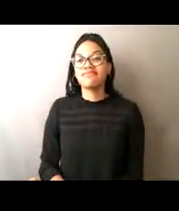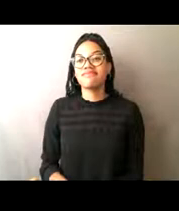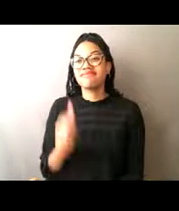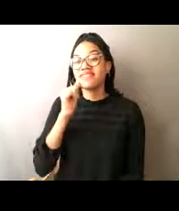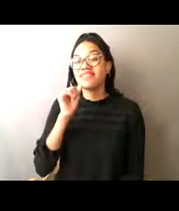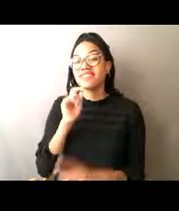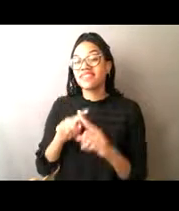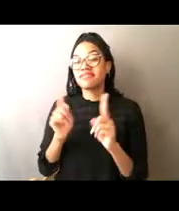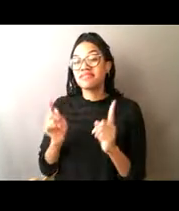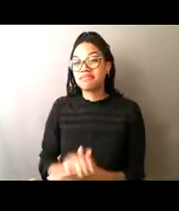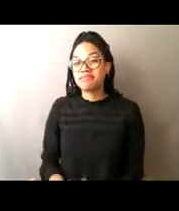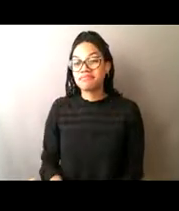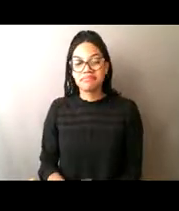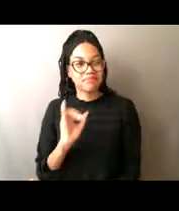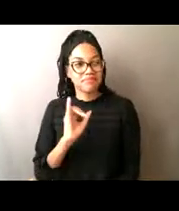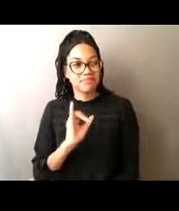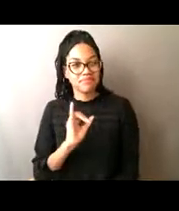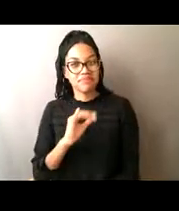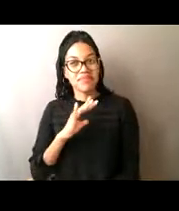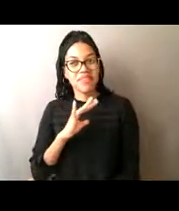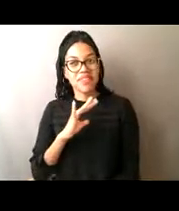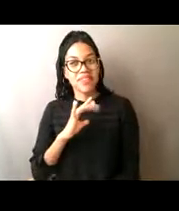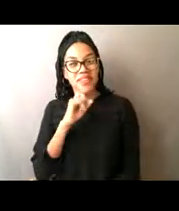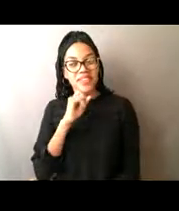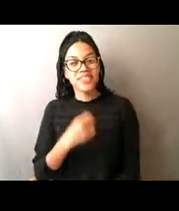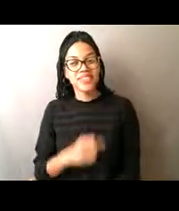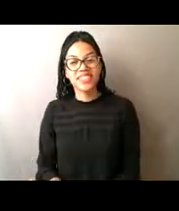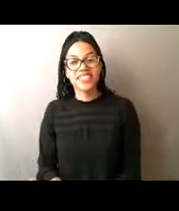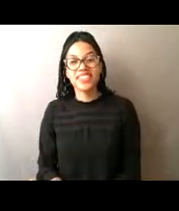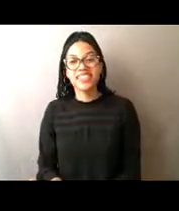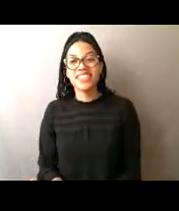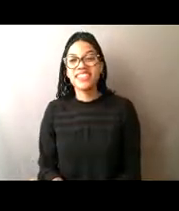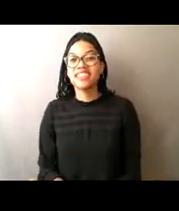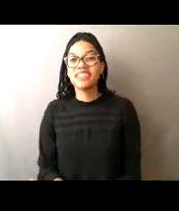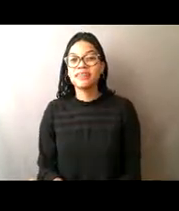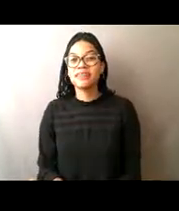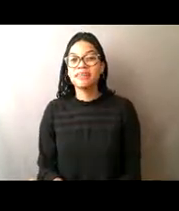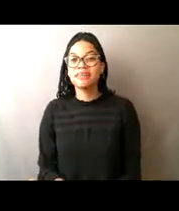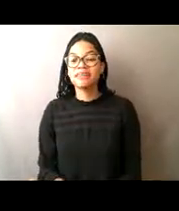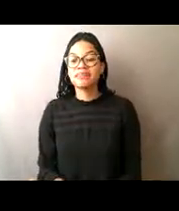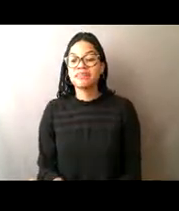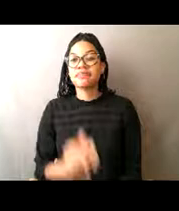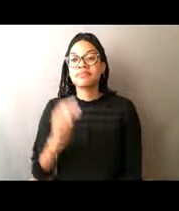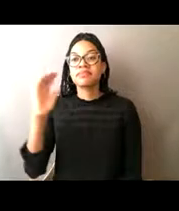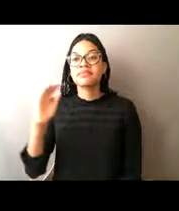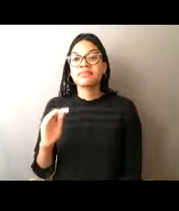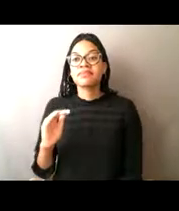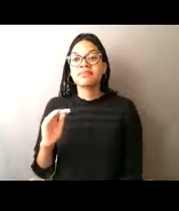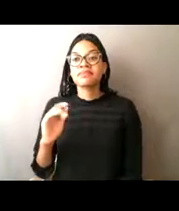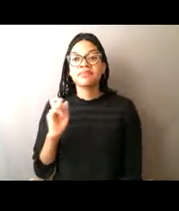[Lisa] Wow, that sounds really, really cool. Michelle was wondering what happens to people who break the rules?